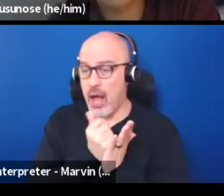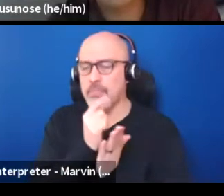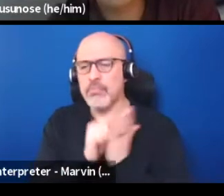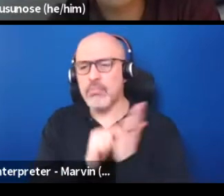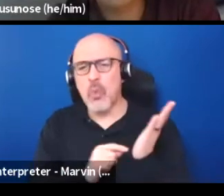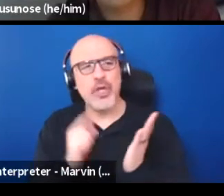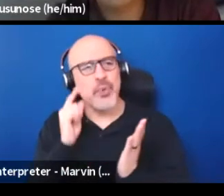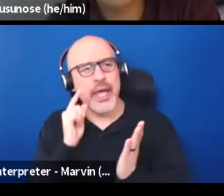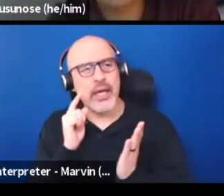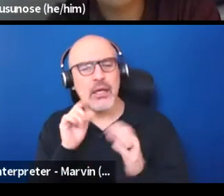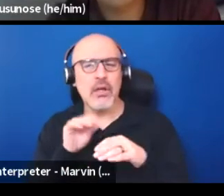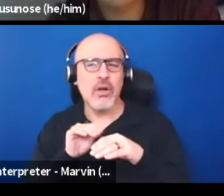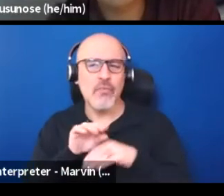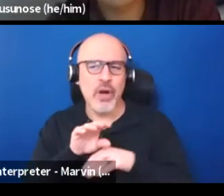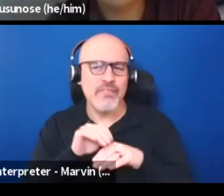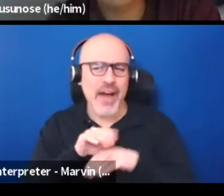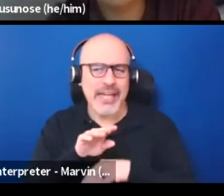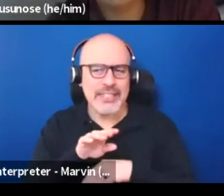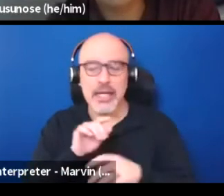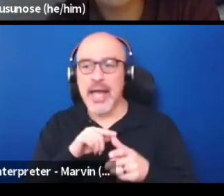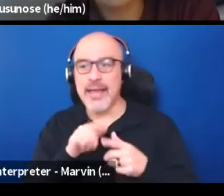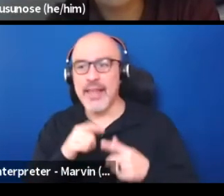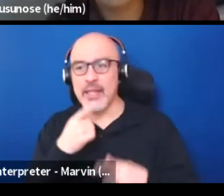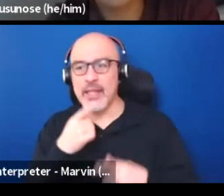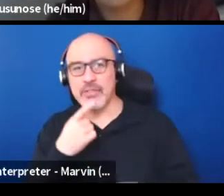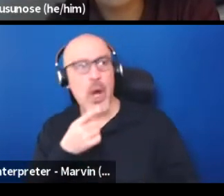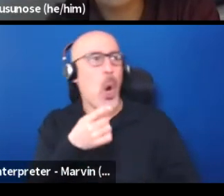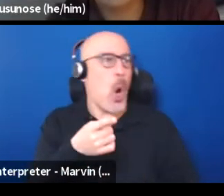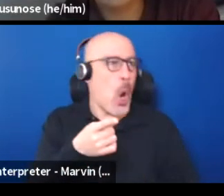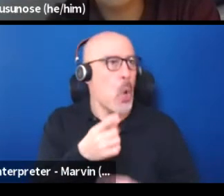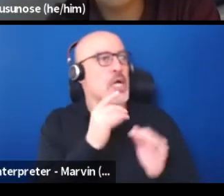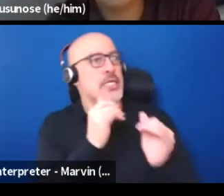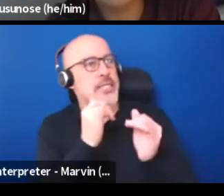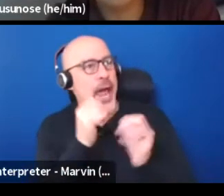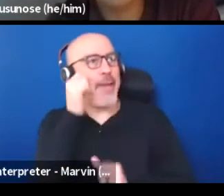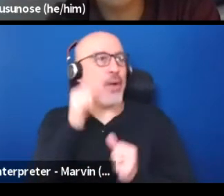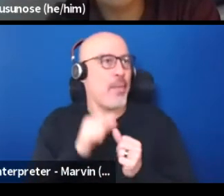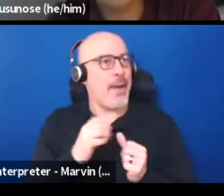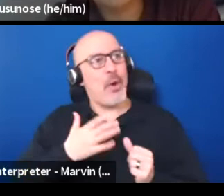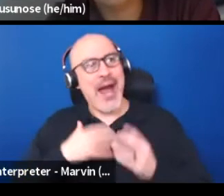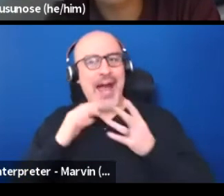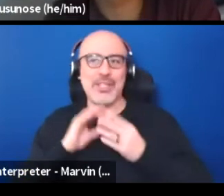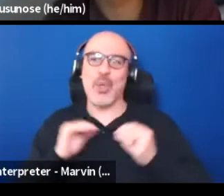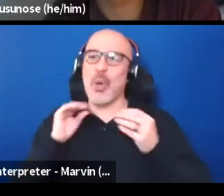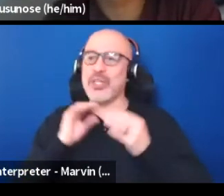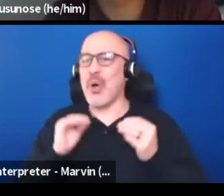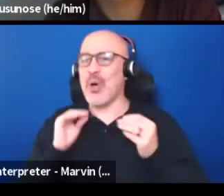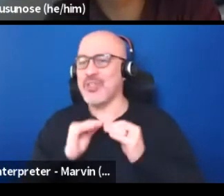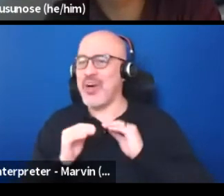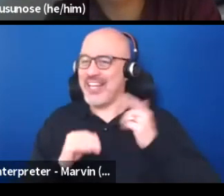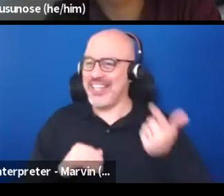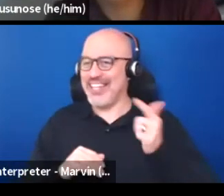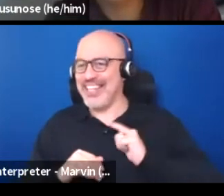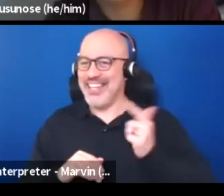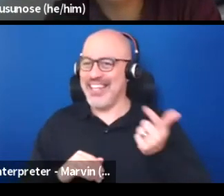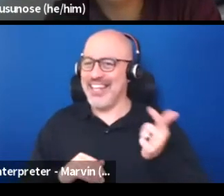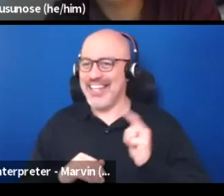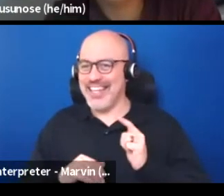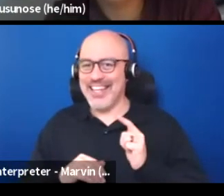And then you can respond back like, "Yeah, and that reminds me at this time I had this." And you go through your storytelling. What would it mean for this to be part